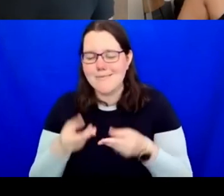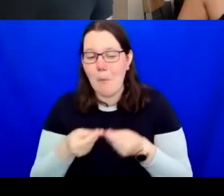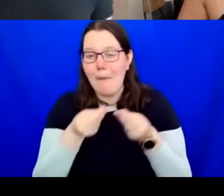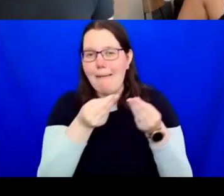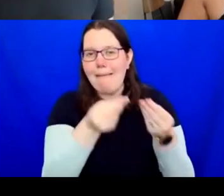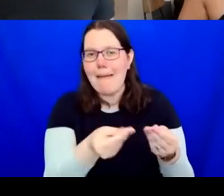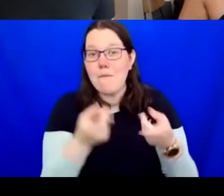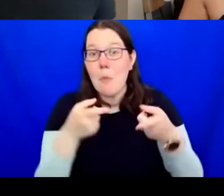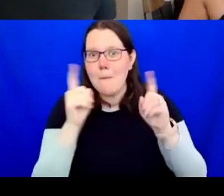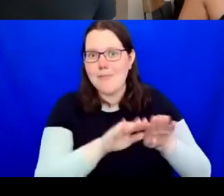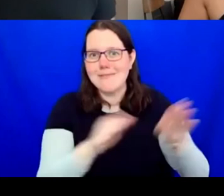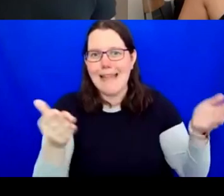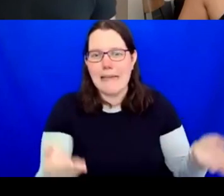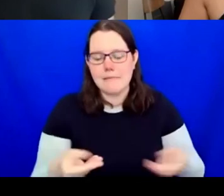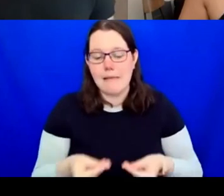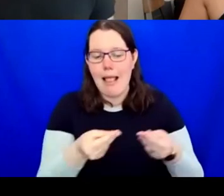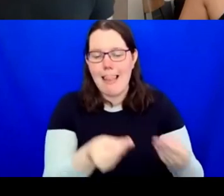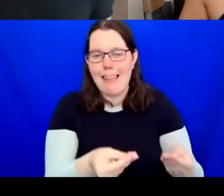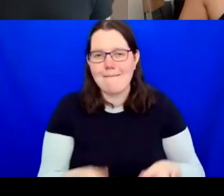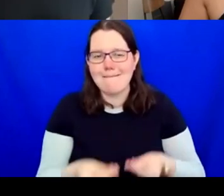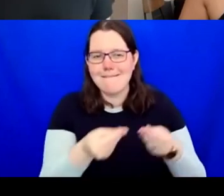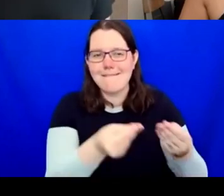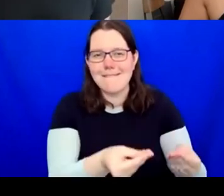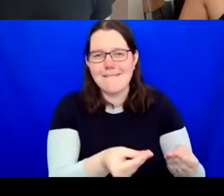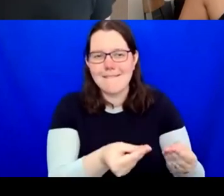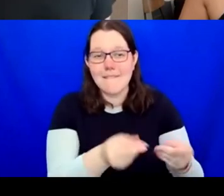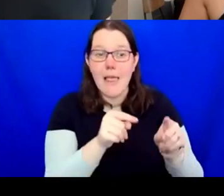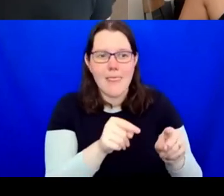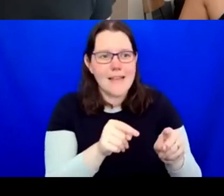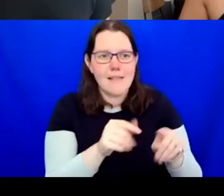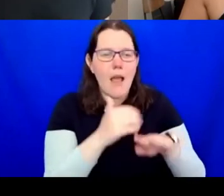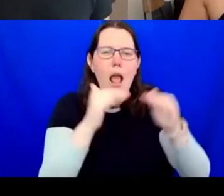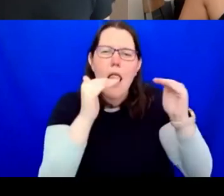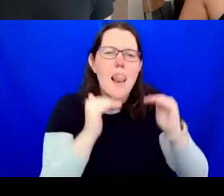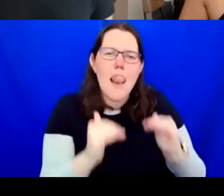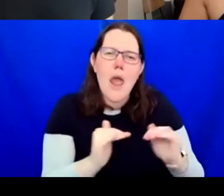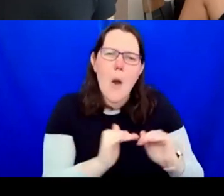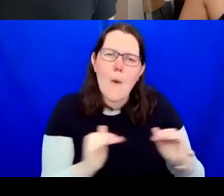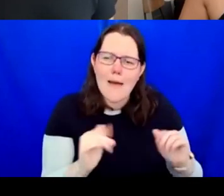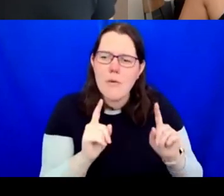very simple level, I think you can make change also to charm and, you know, through trying to